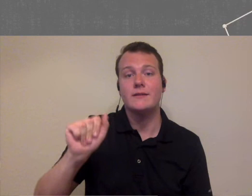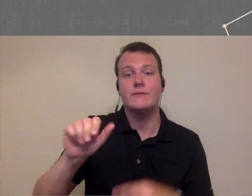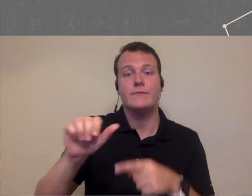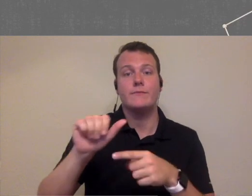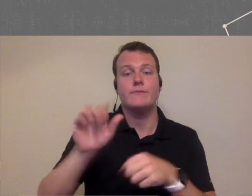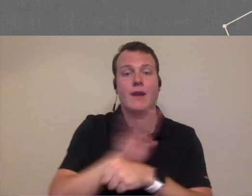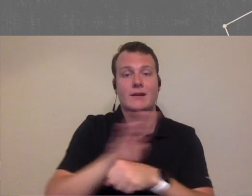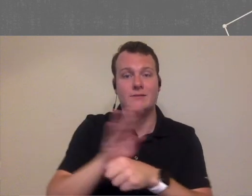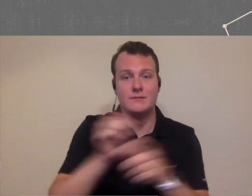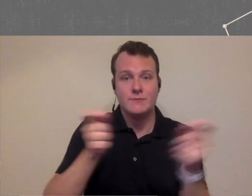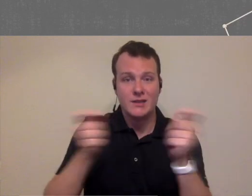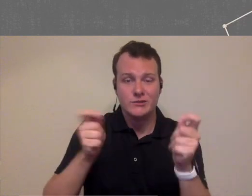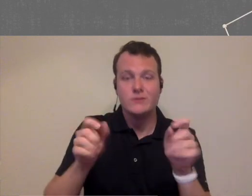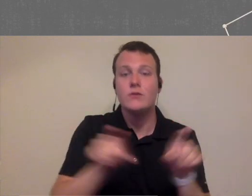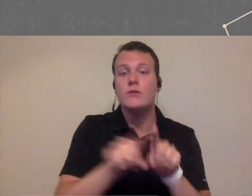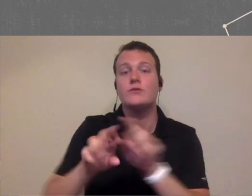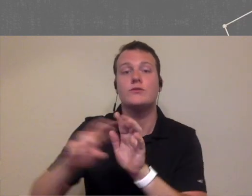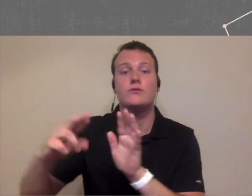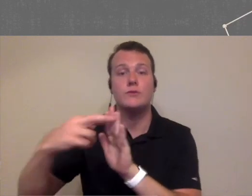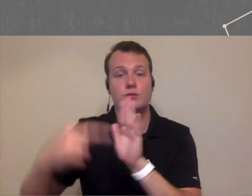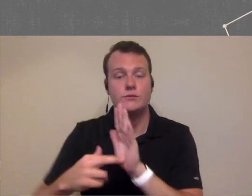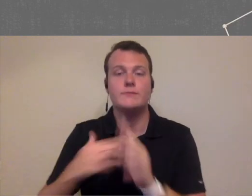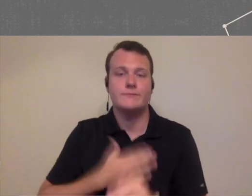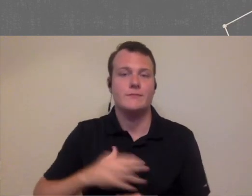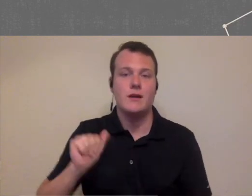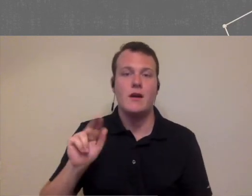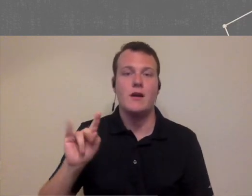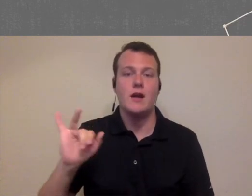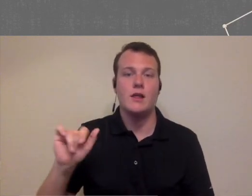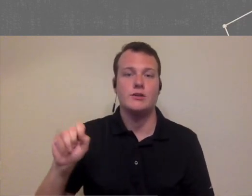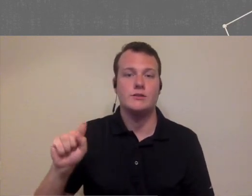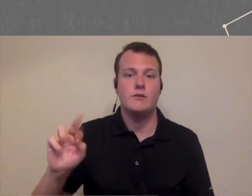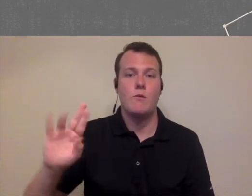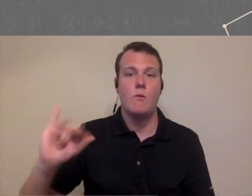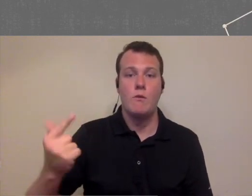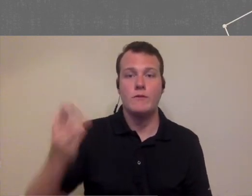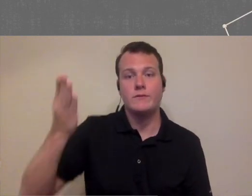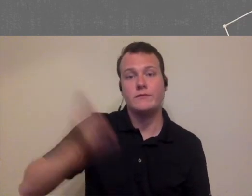practice management webinars and to register please visit audiologist org